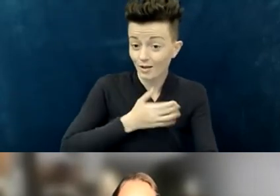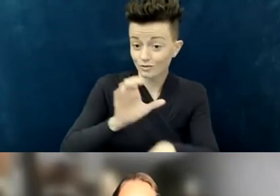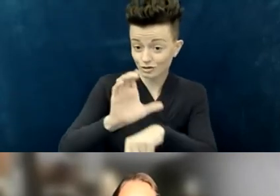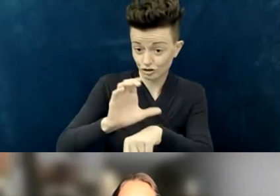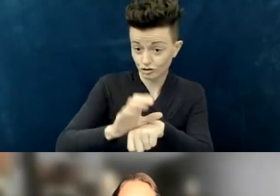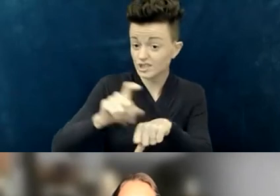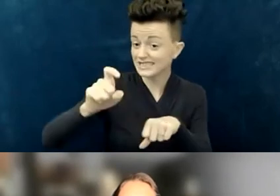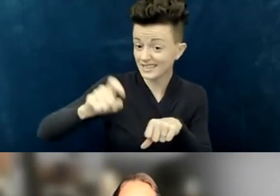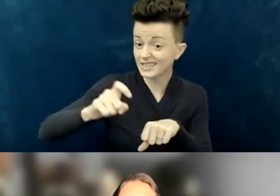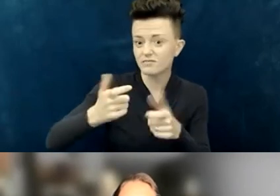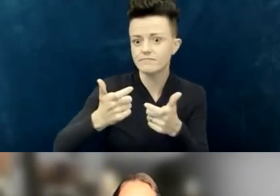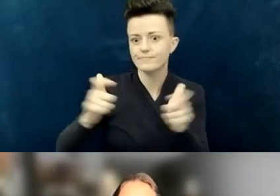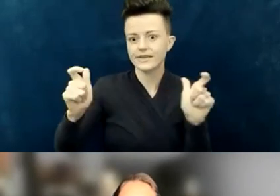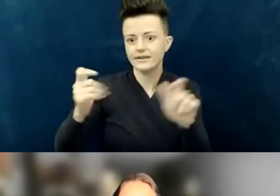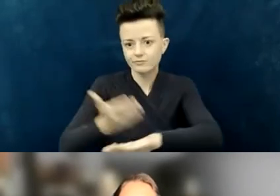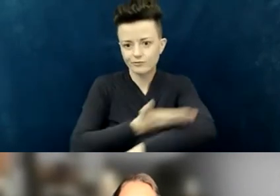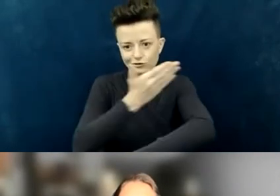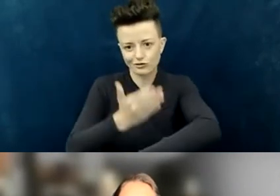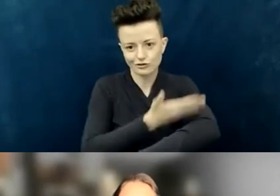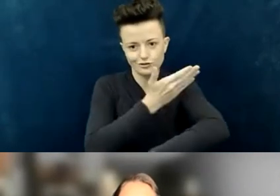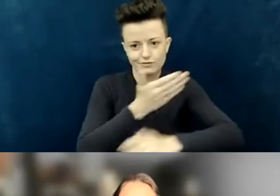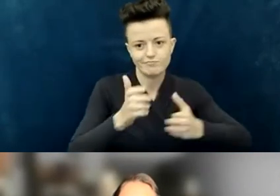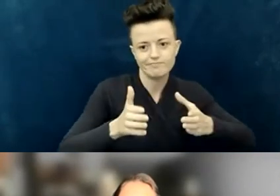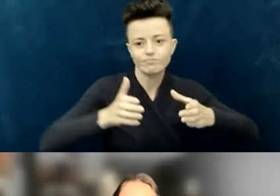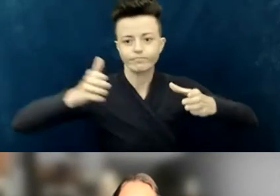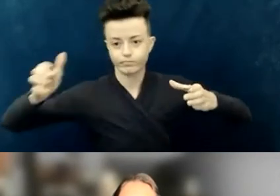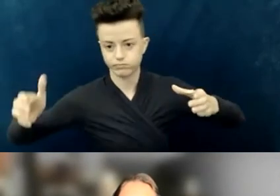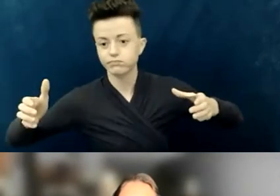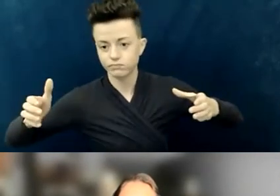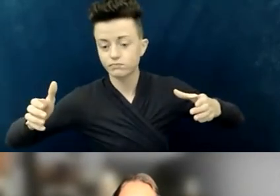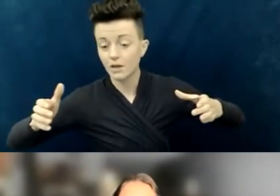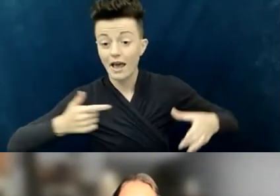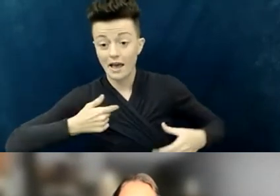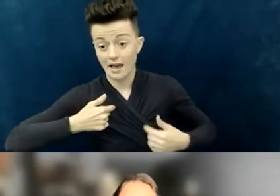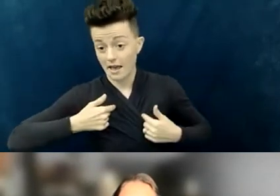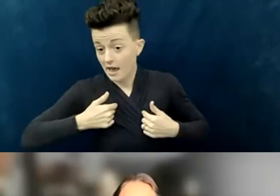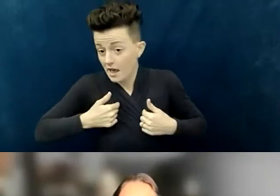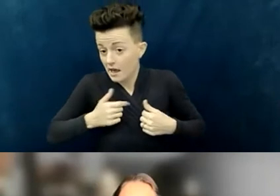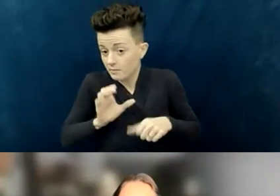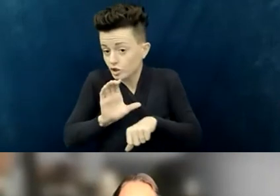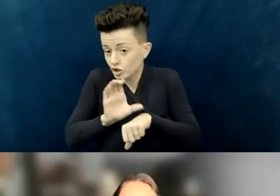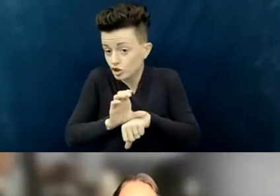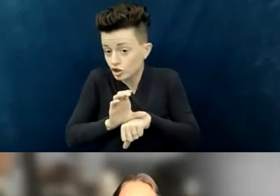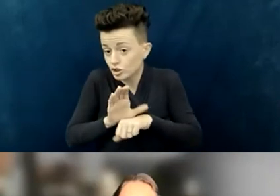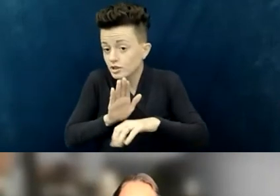As the church advocate, I offered to be on the building committee.